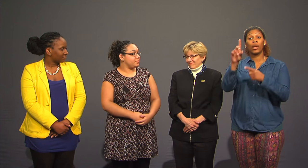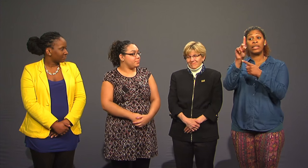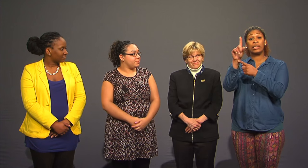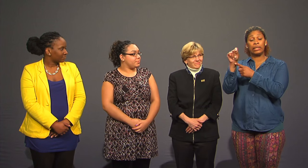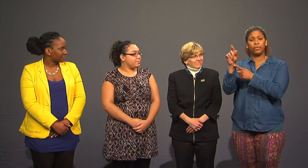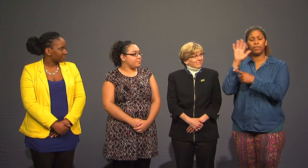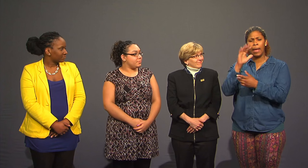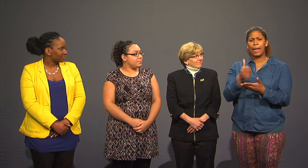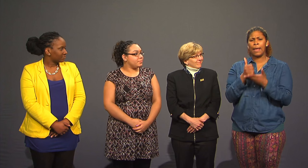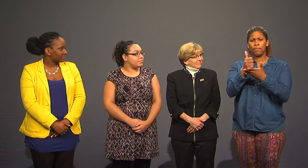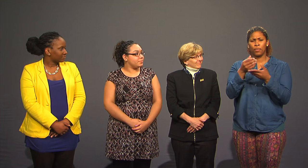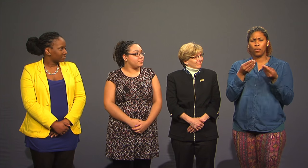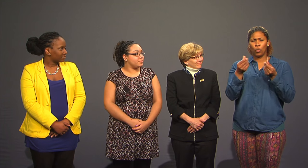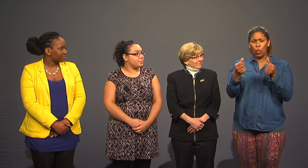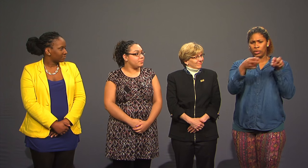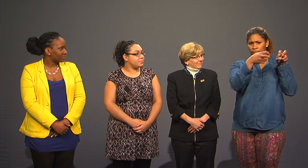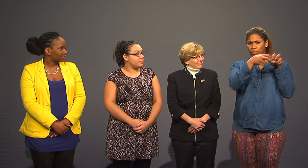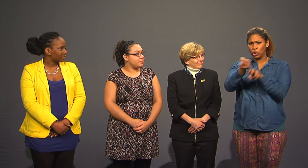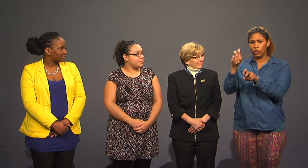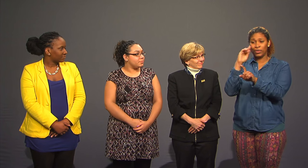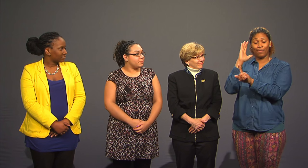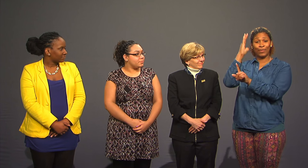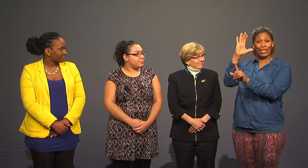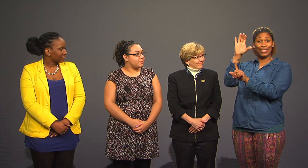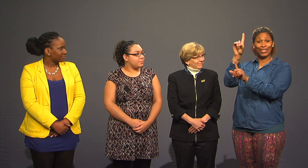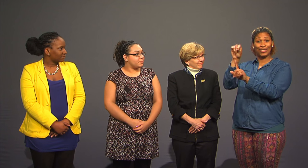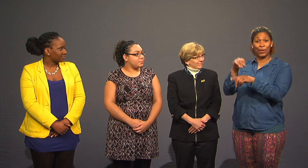DT will also assist with the transition of the future CDO.